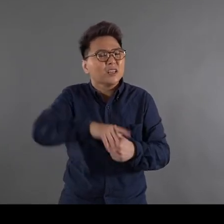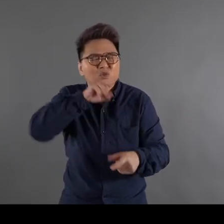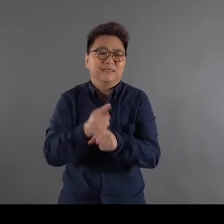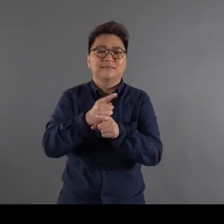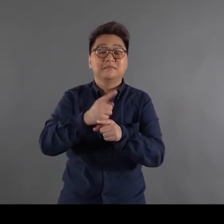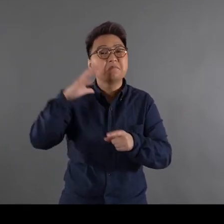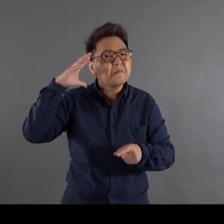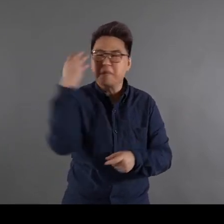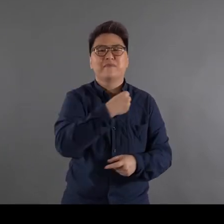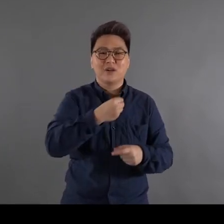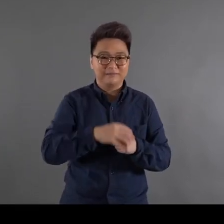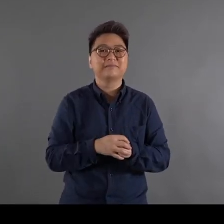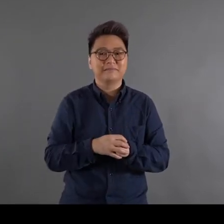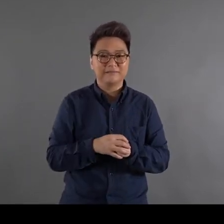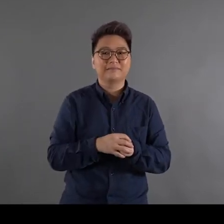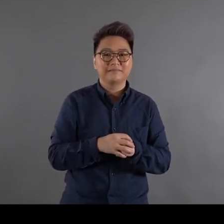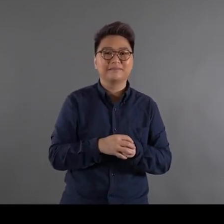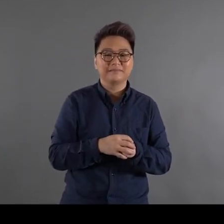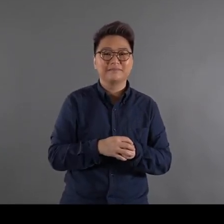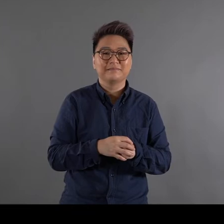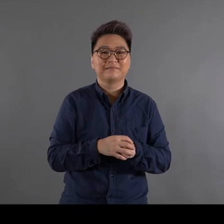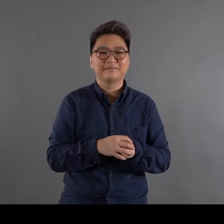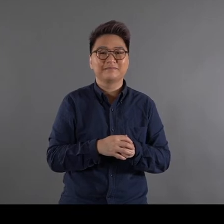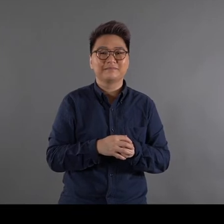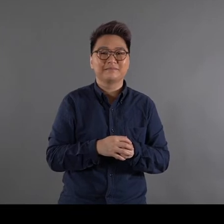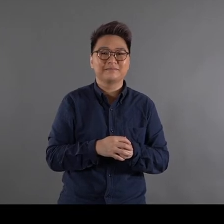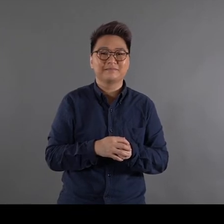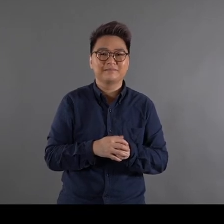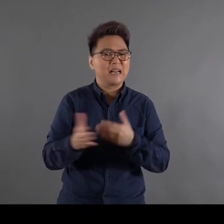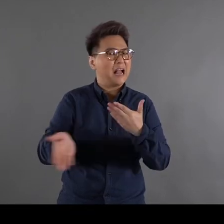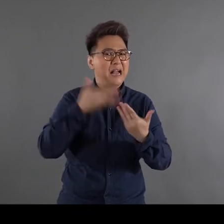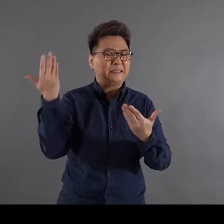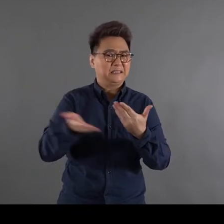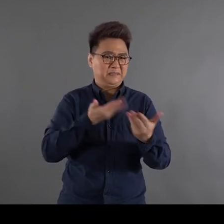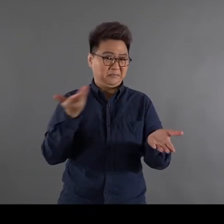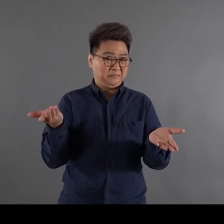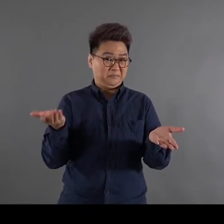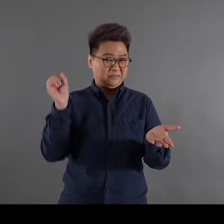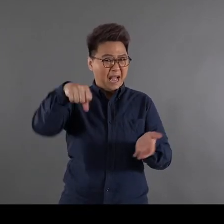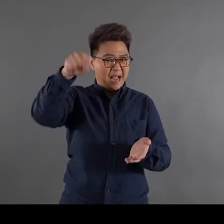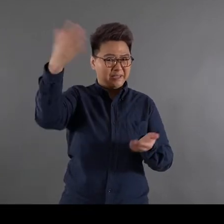It really looks good As simple as that? Yes